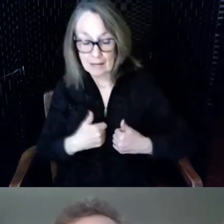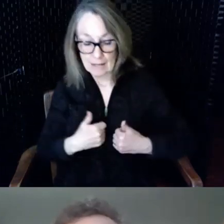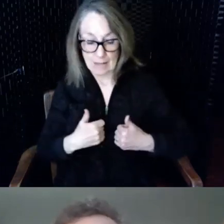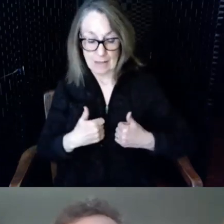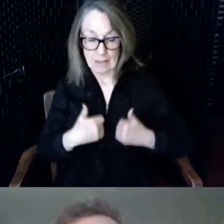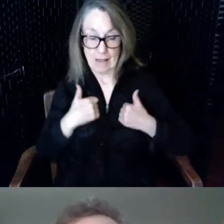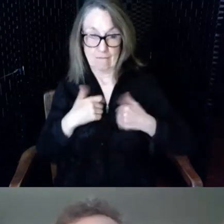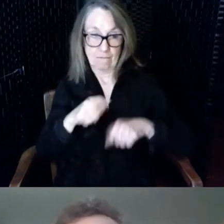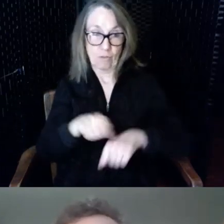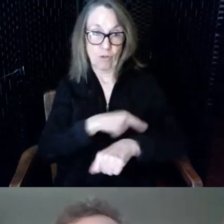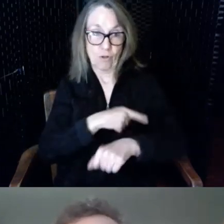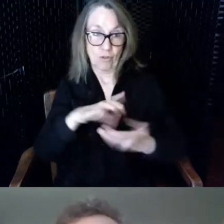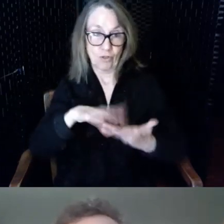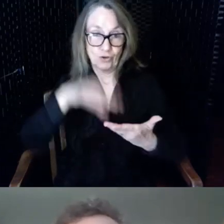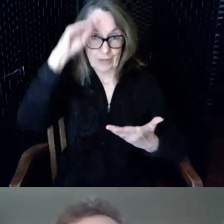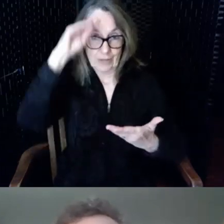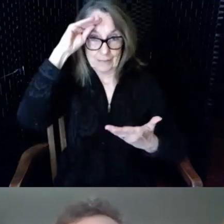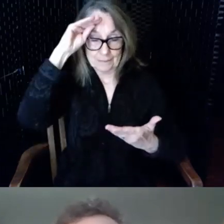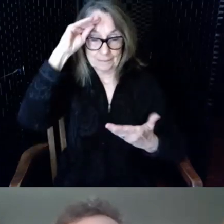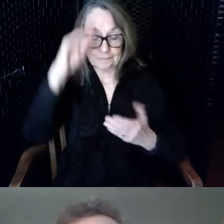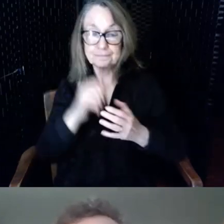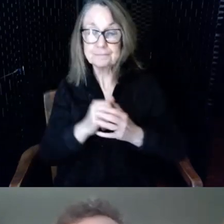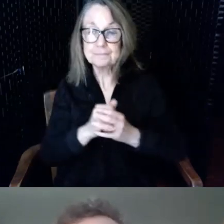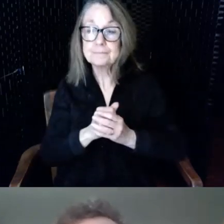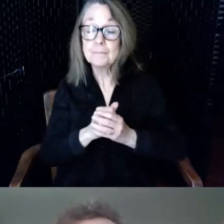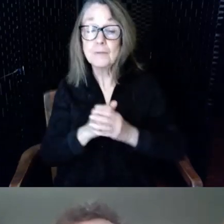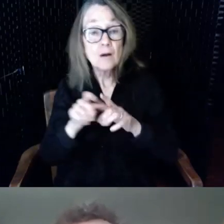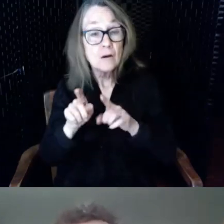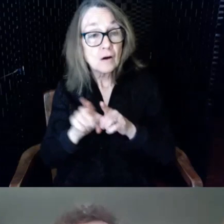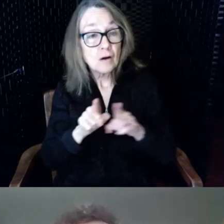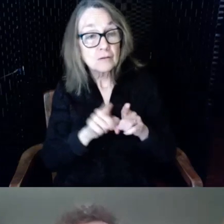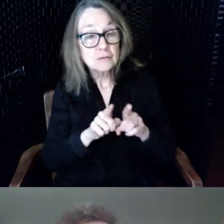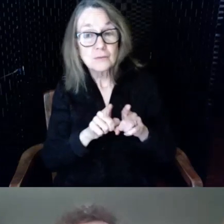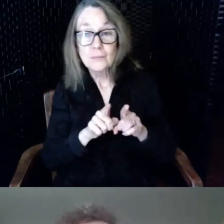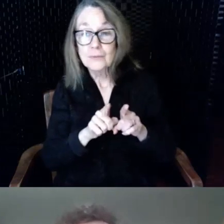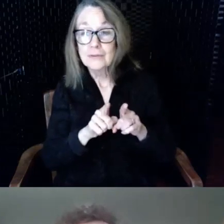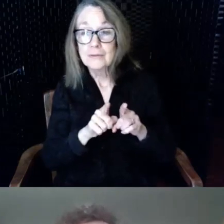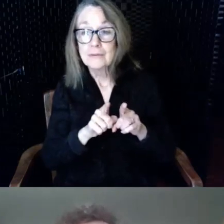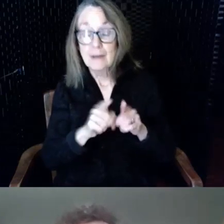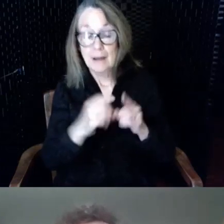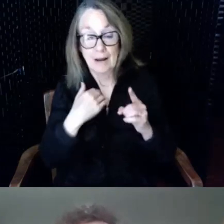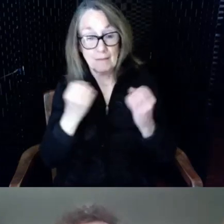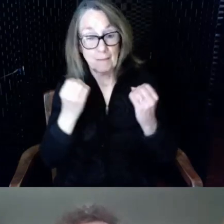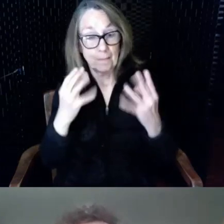now I also want to note that besides the many library programs in the Champlin